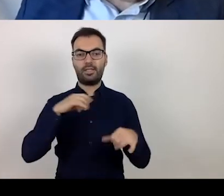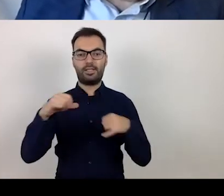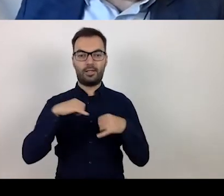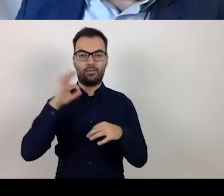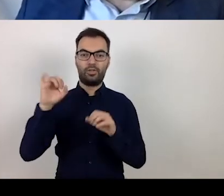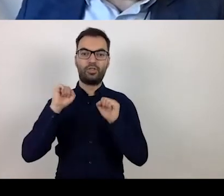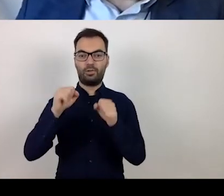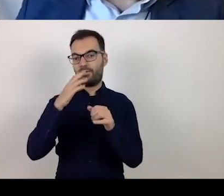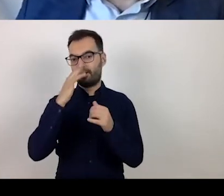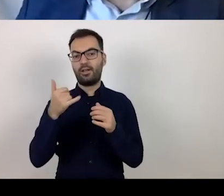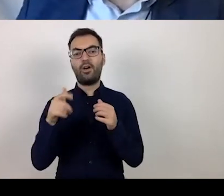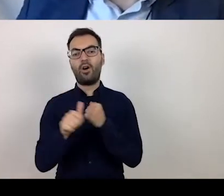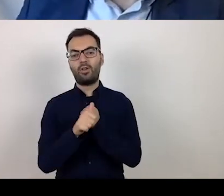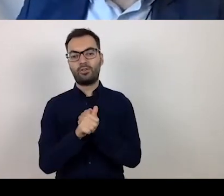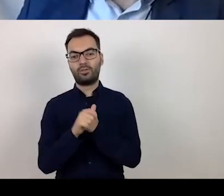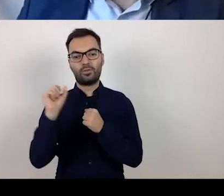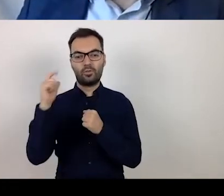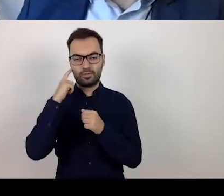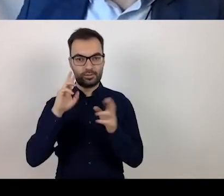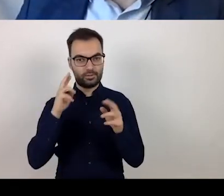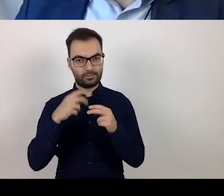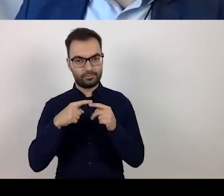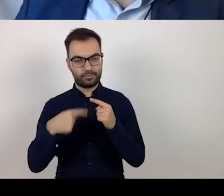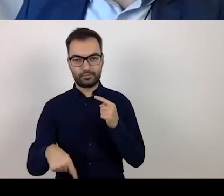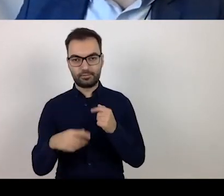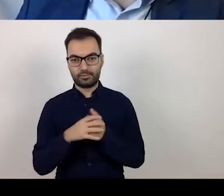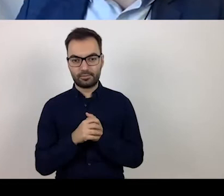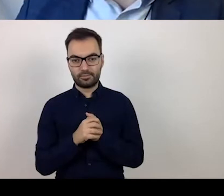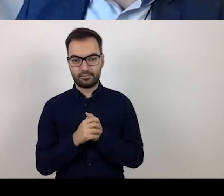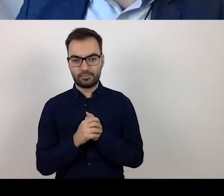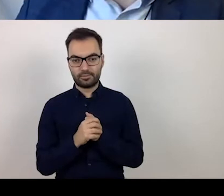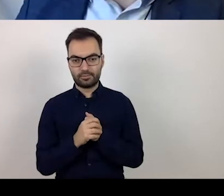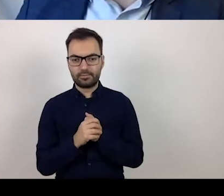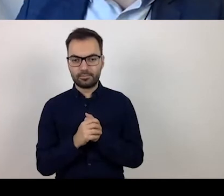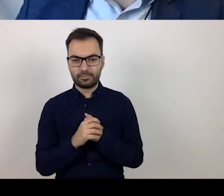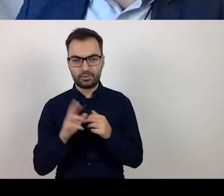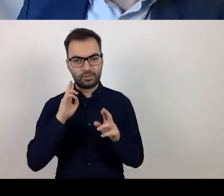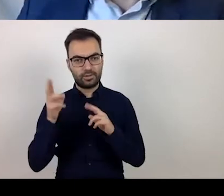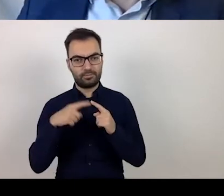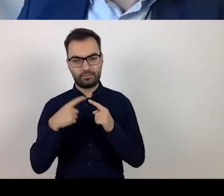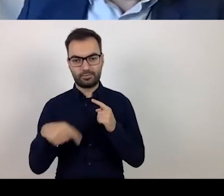in particular, on the preparation of basic documents